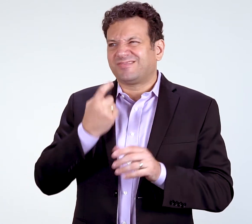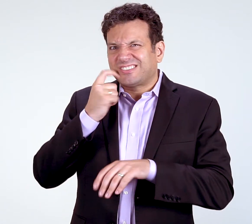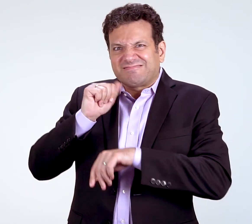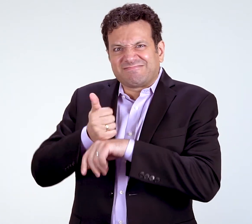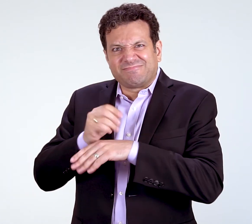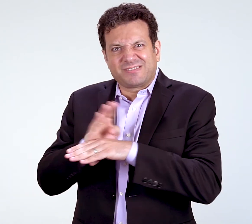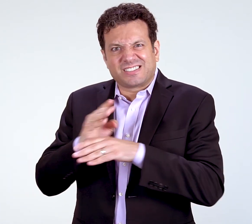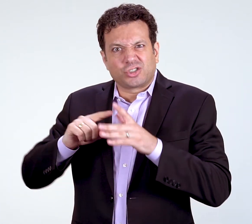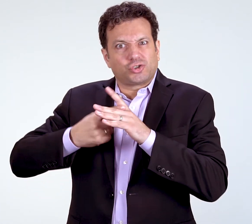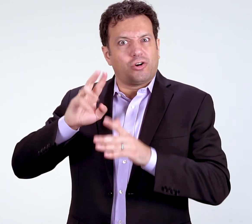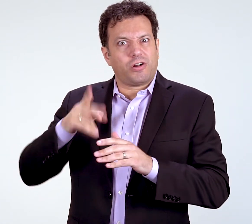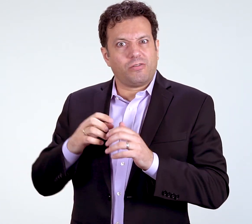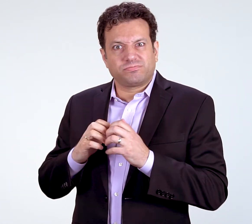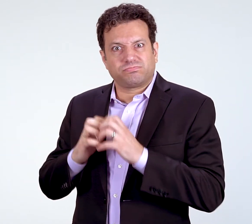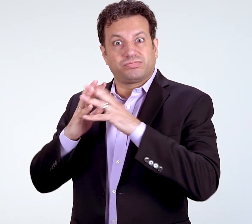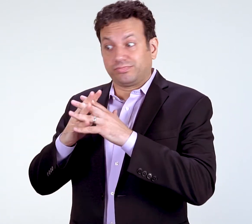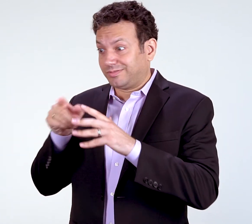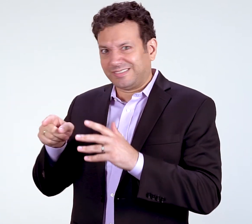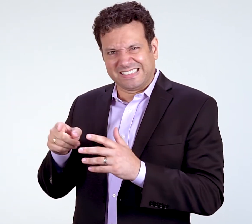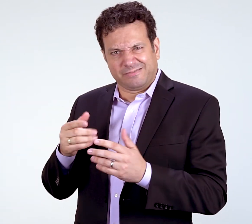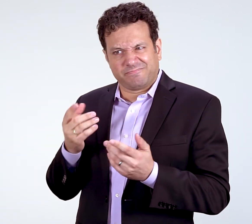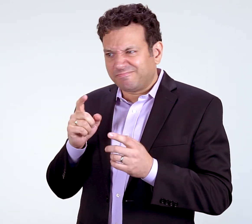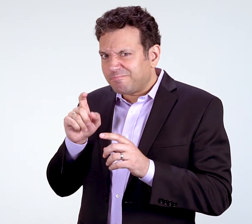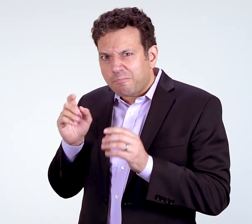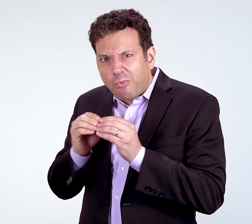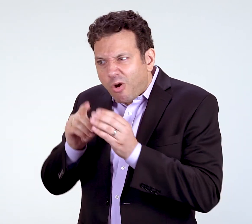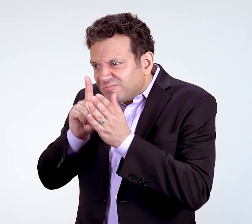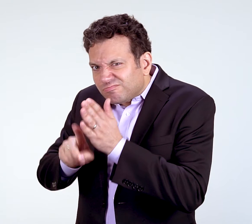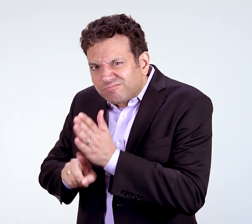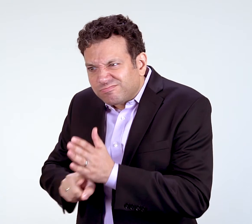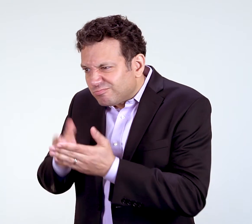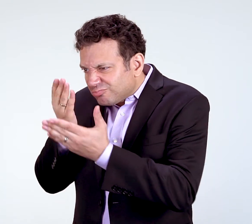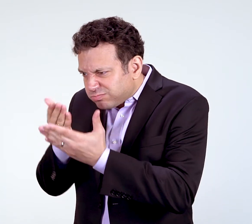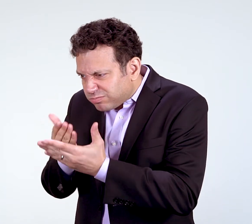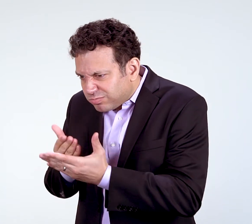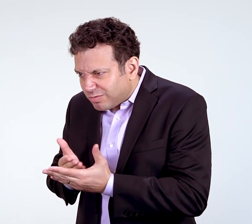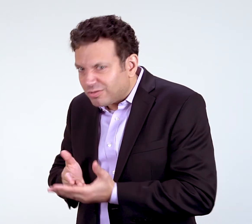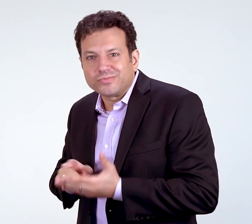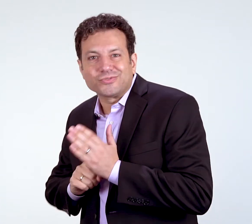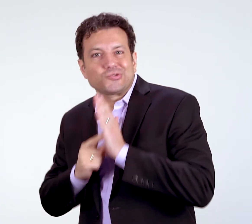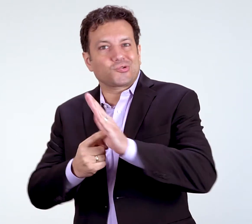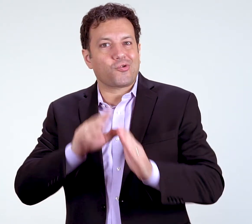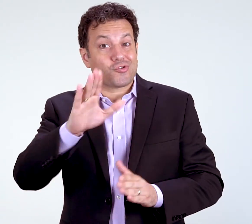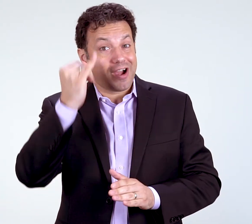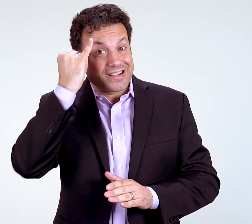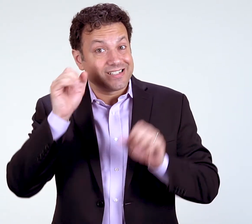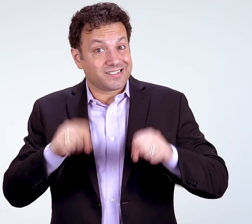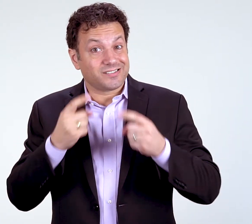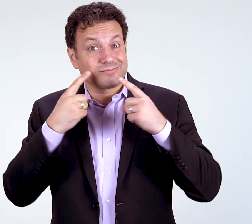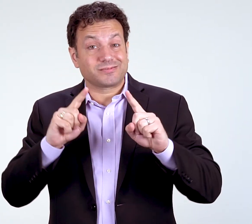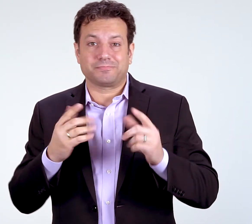For example, a recently formed business start-up might need more research to prove that your idea can succeed.